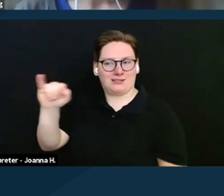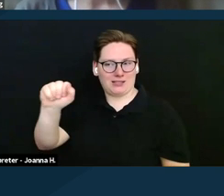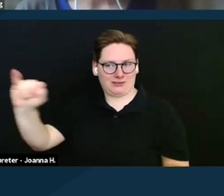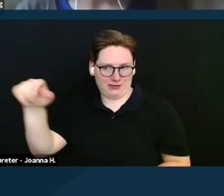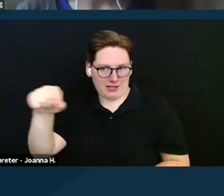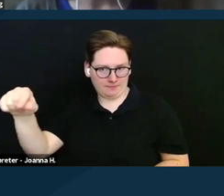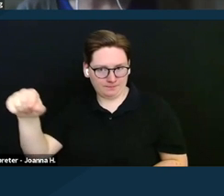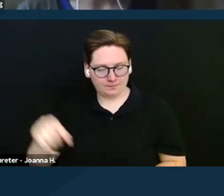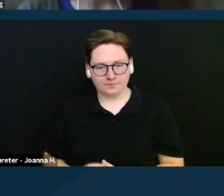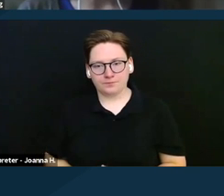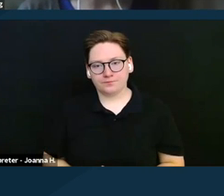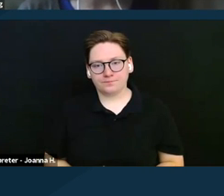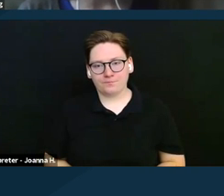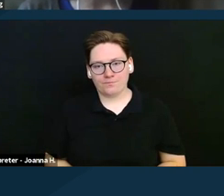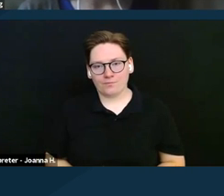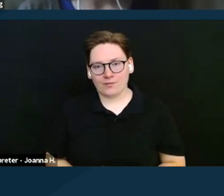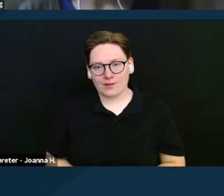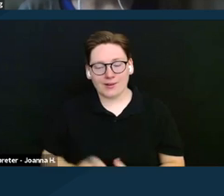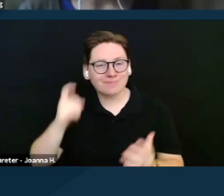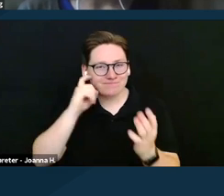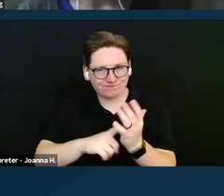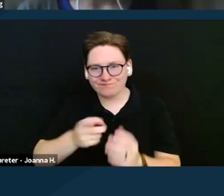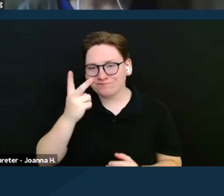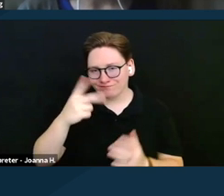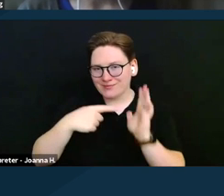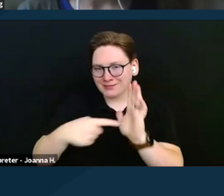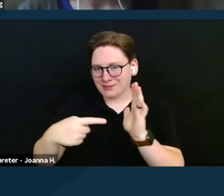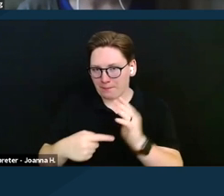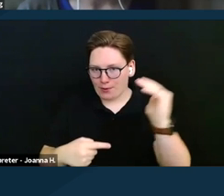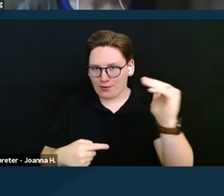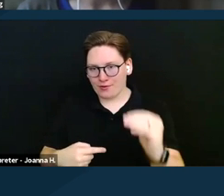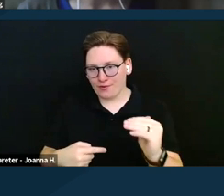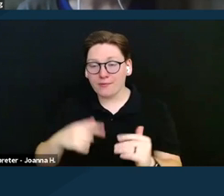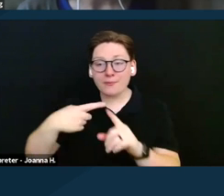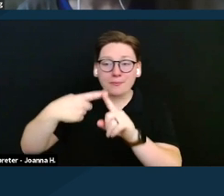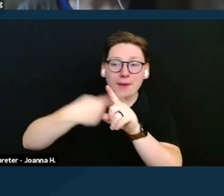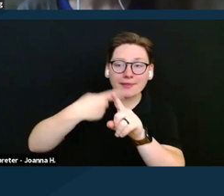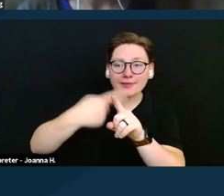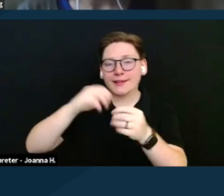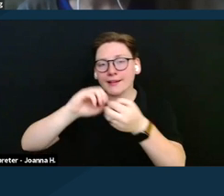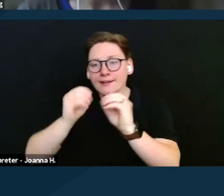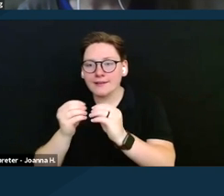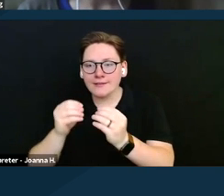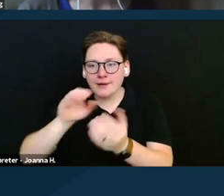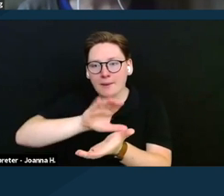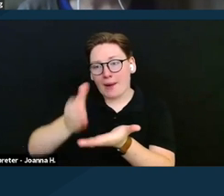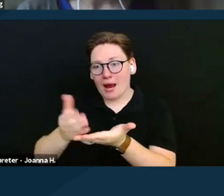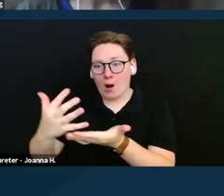So here we have the example for how the monthly benefit or stipend amounts compare.